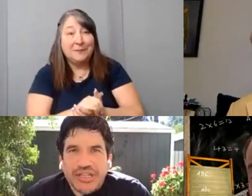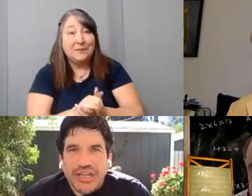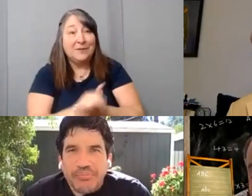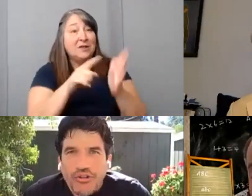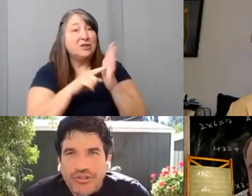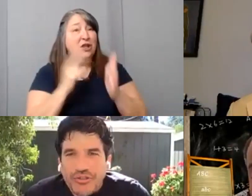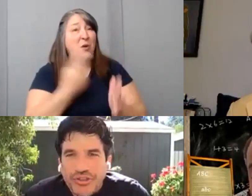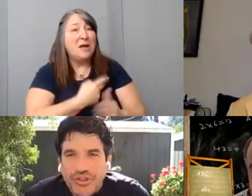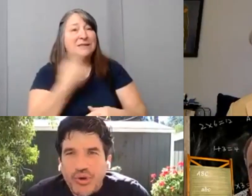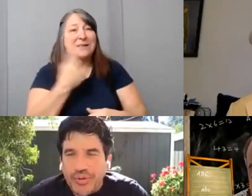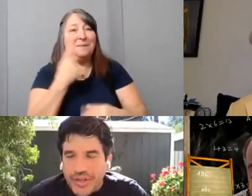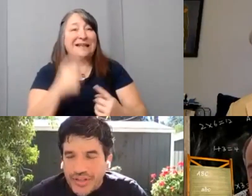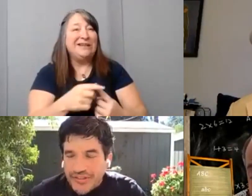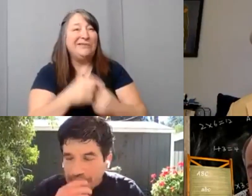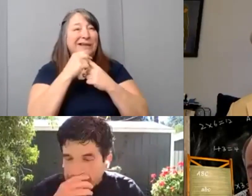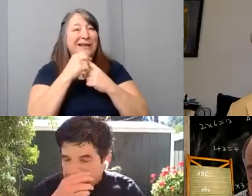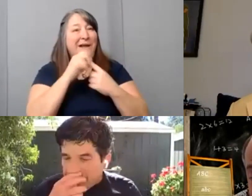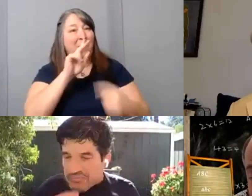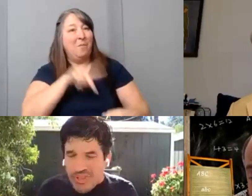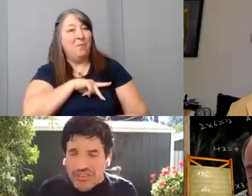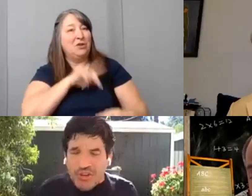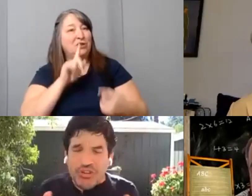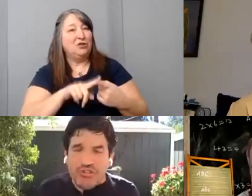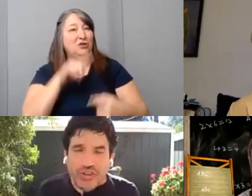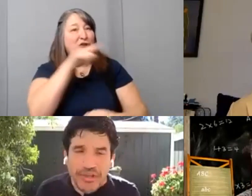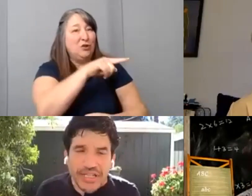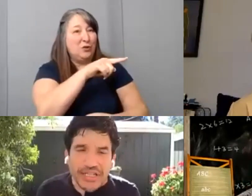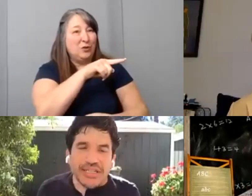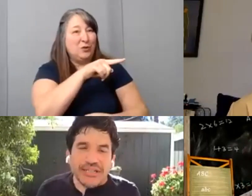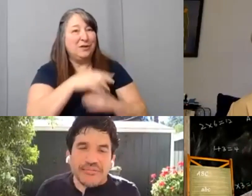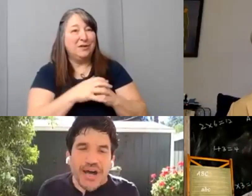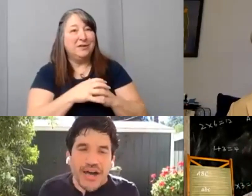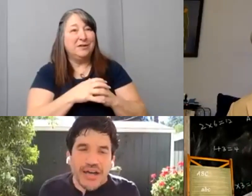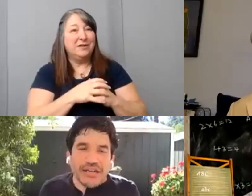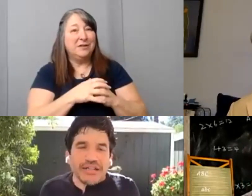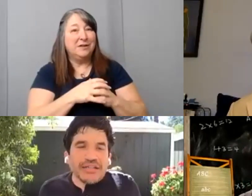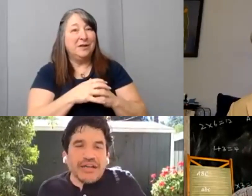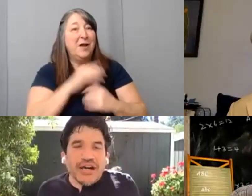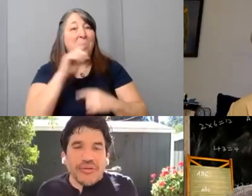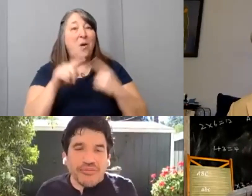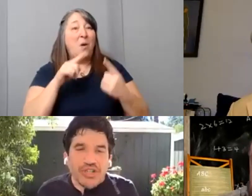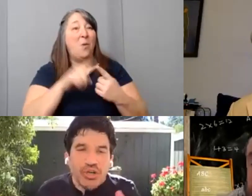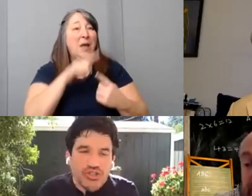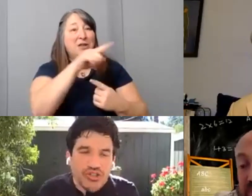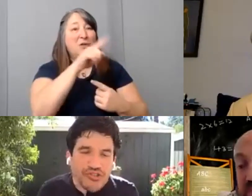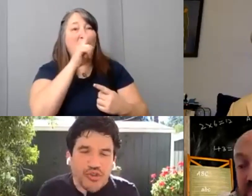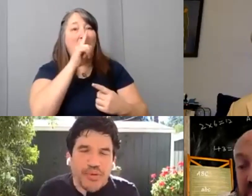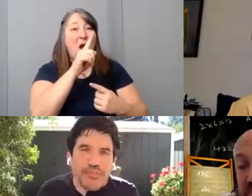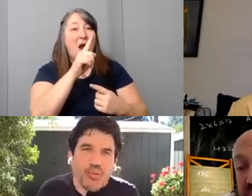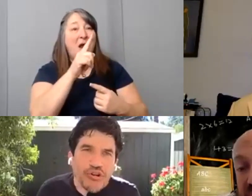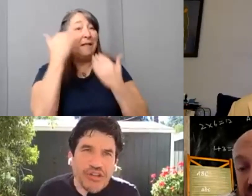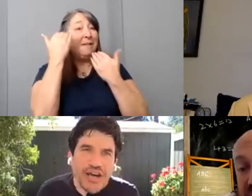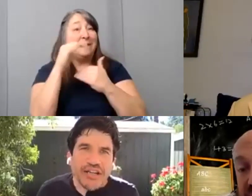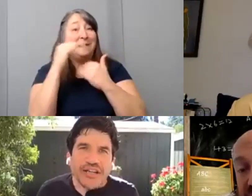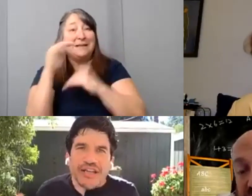and personal to you, because I think when you're limited by um you know just a few people working on it and